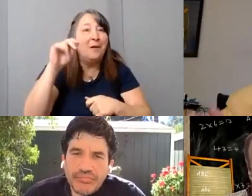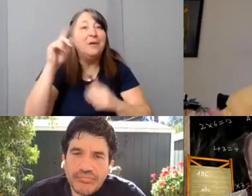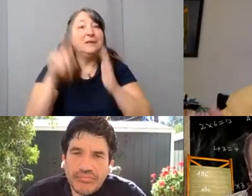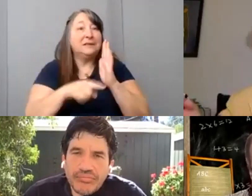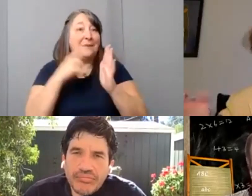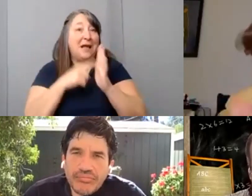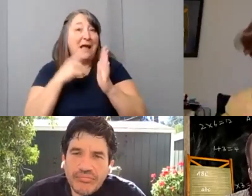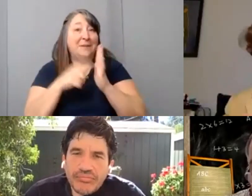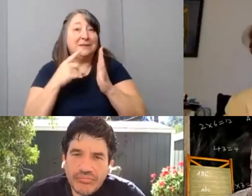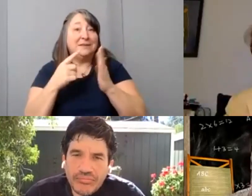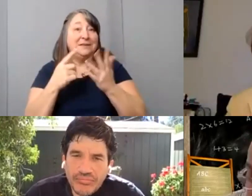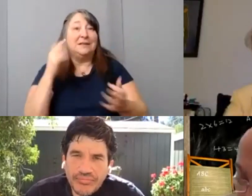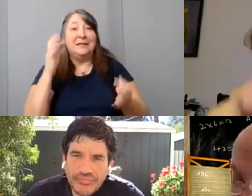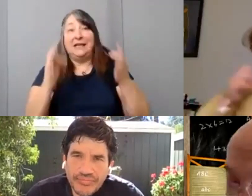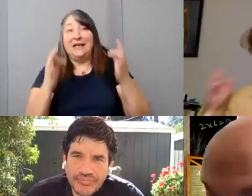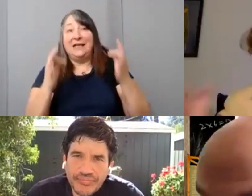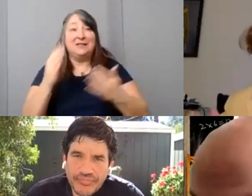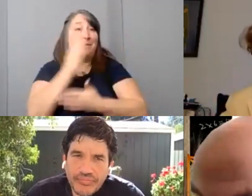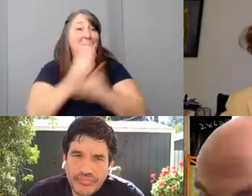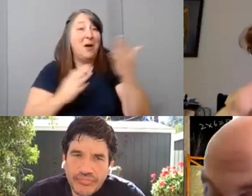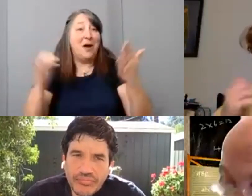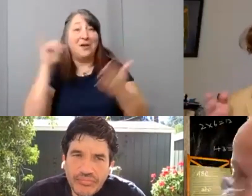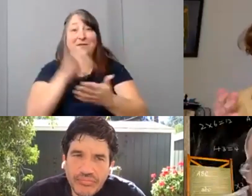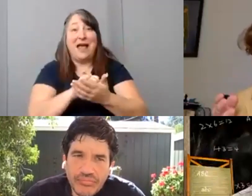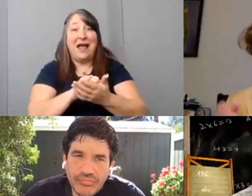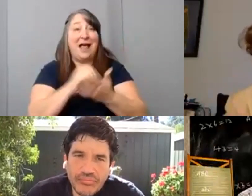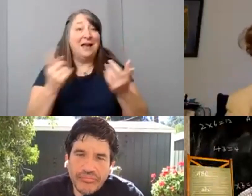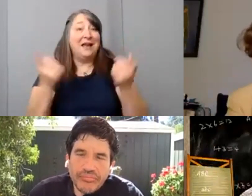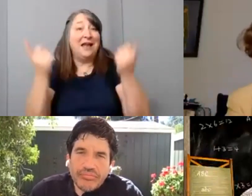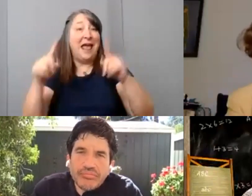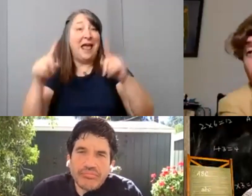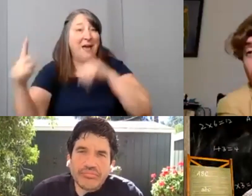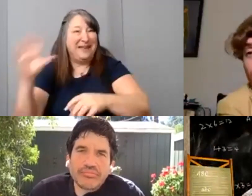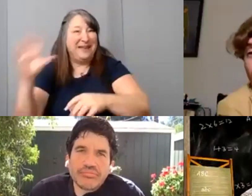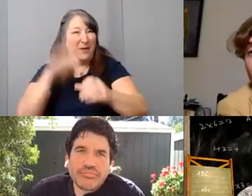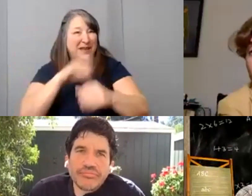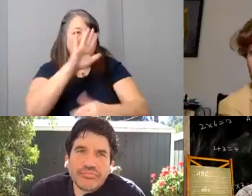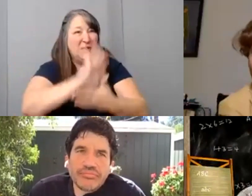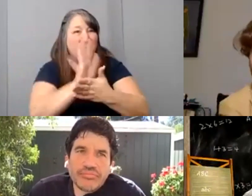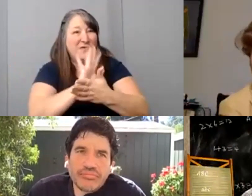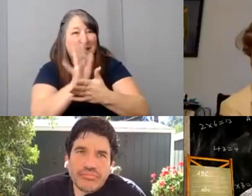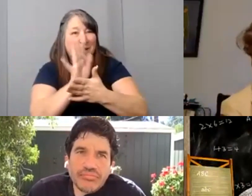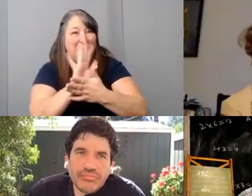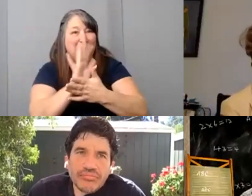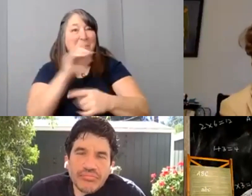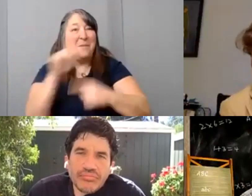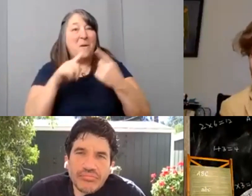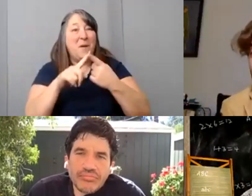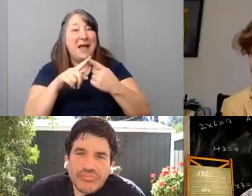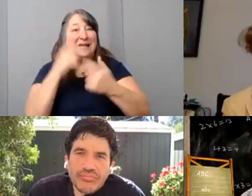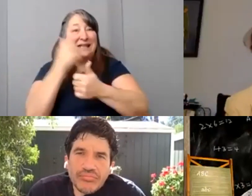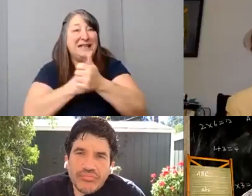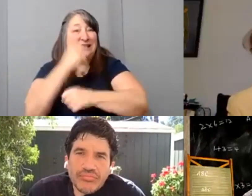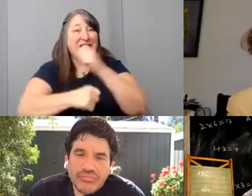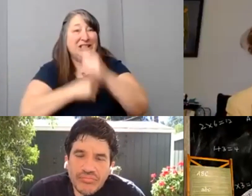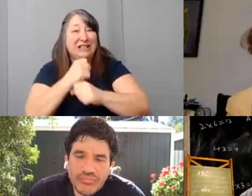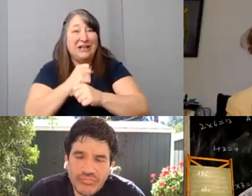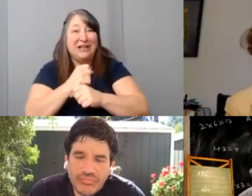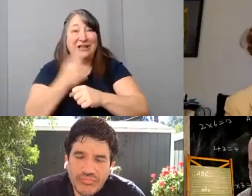if it's a part of that inciting incident within your film. But when you look at it for each of the different years, the genres have changed a lot.